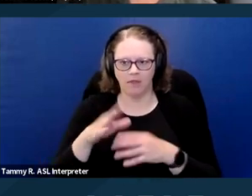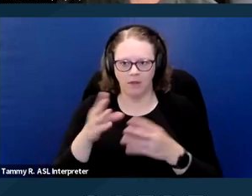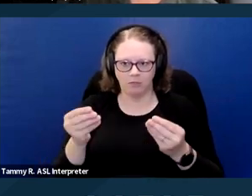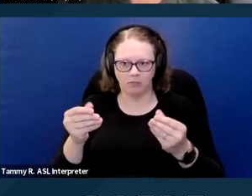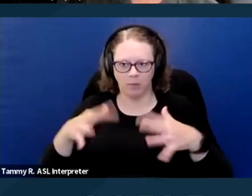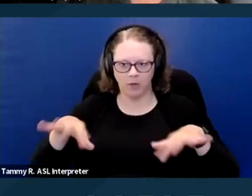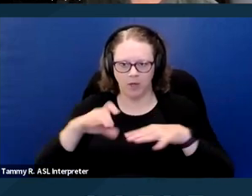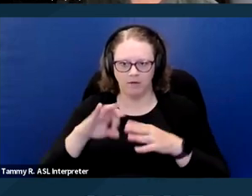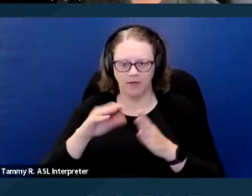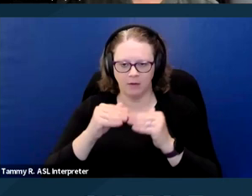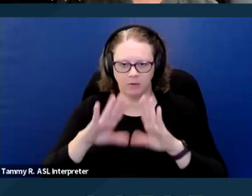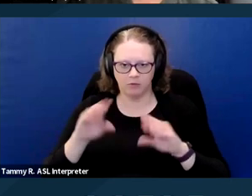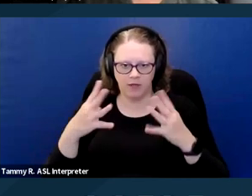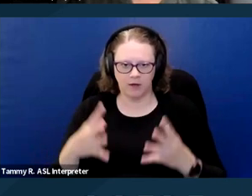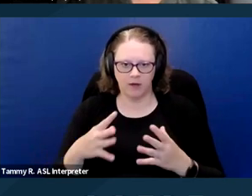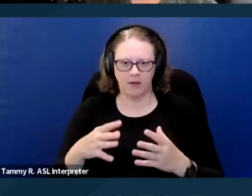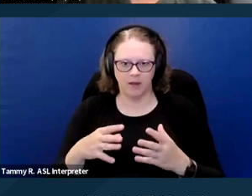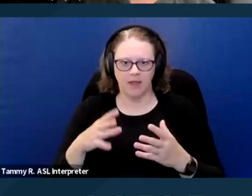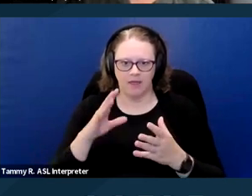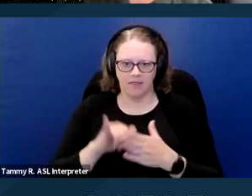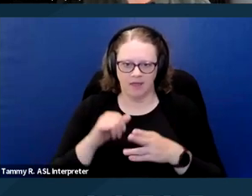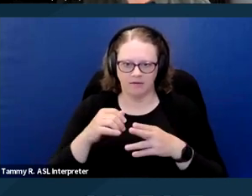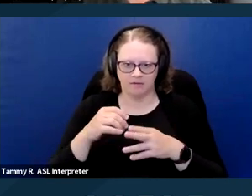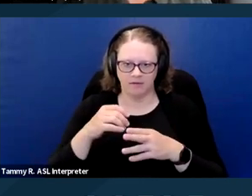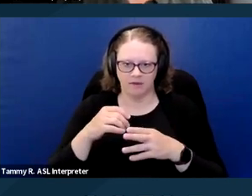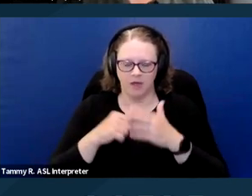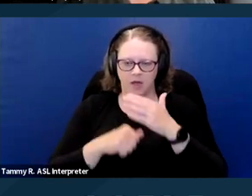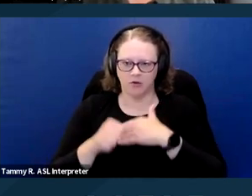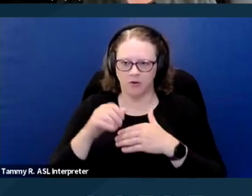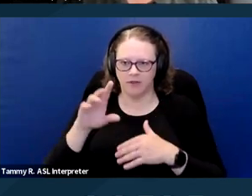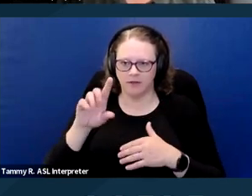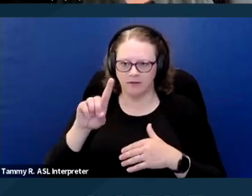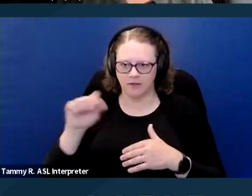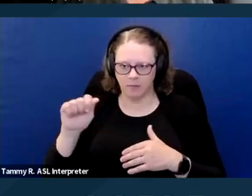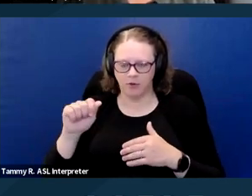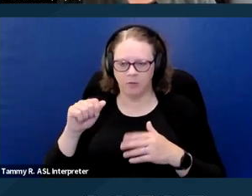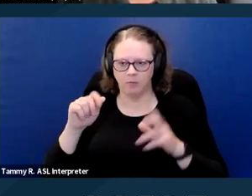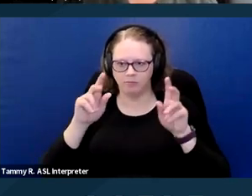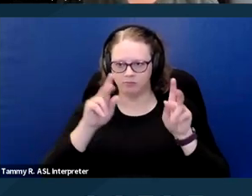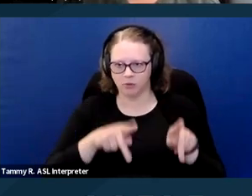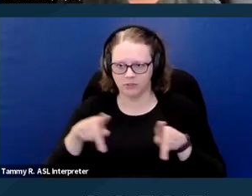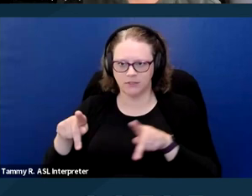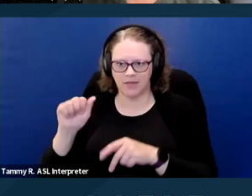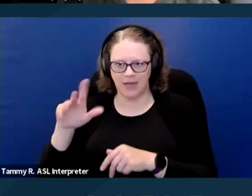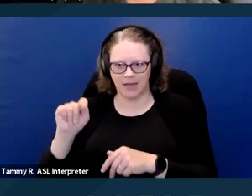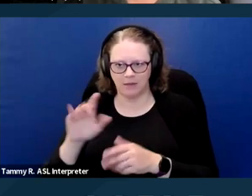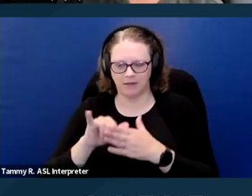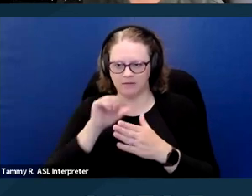that is called the Disabled Persons Act. I just note that because it's not information that is